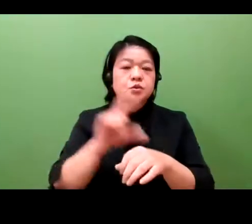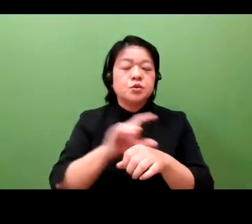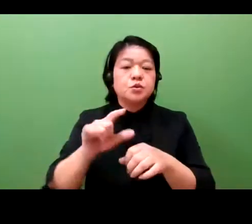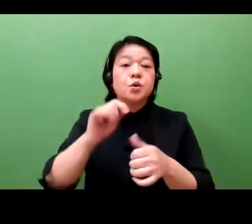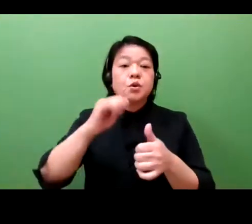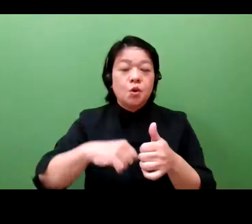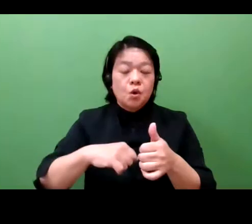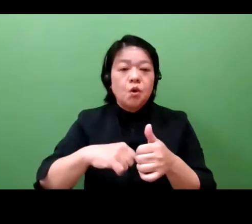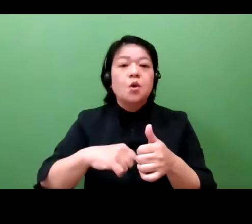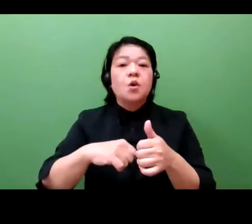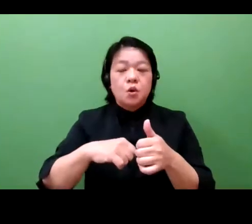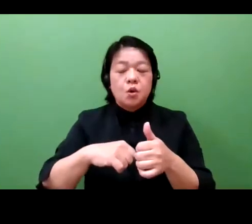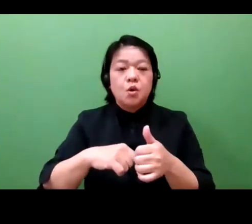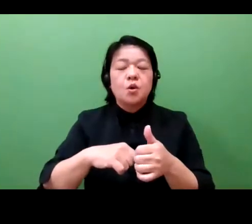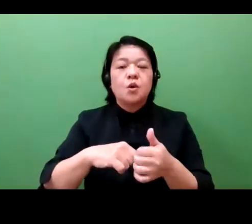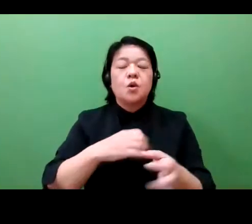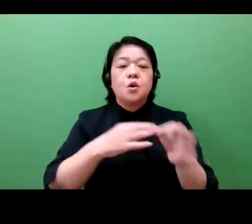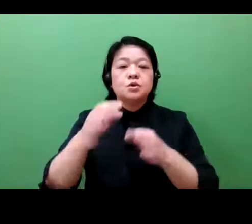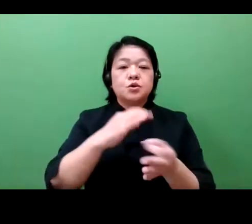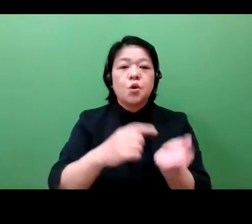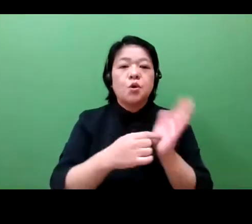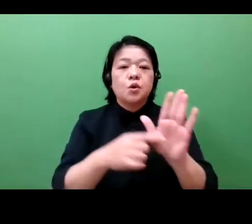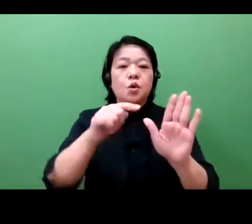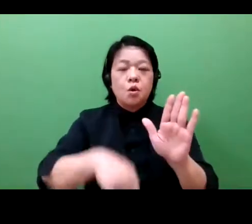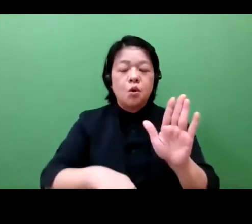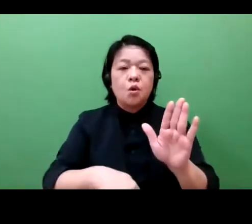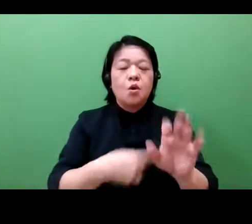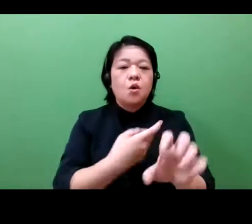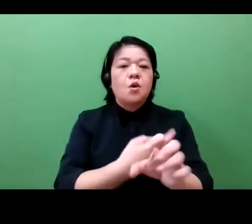into research and development. We're seeing the payoff from that risk